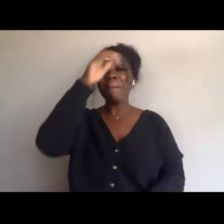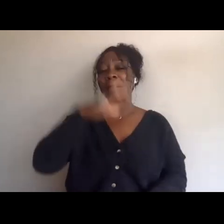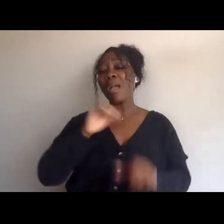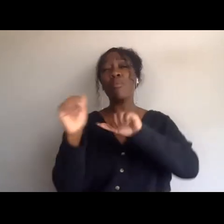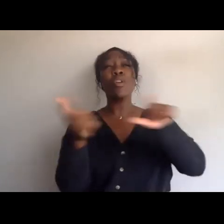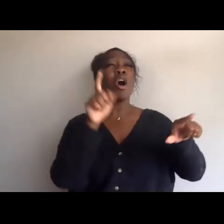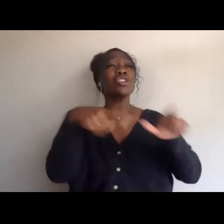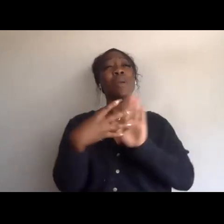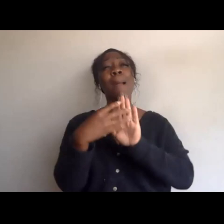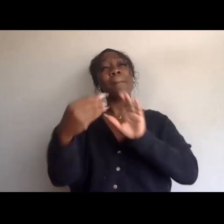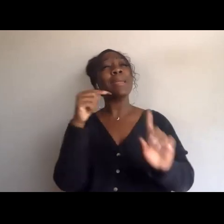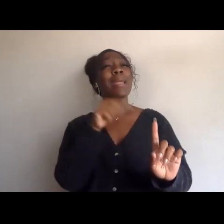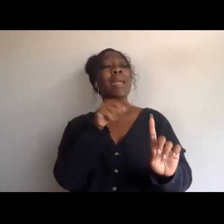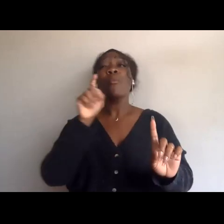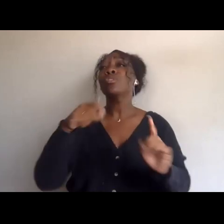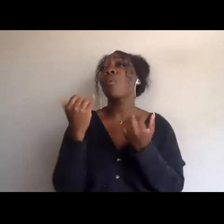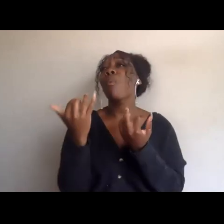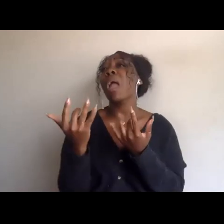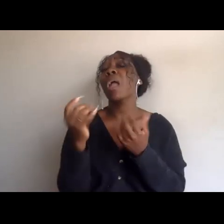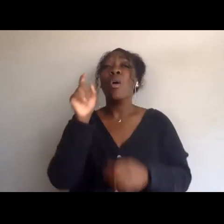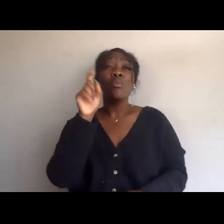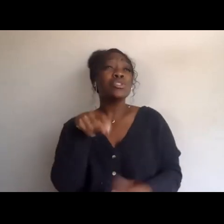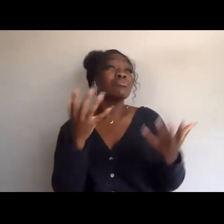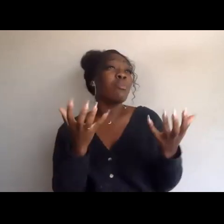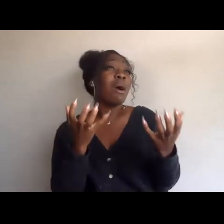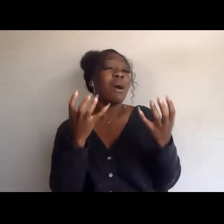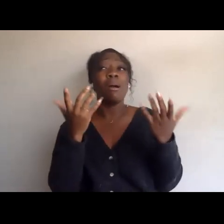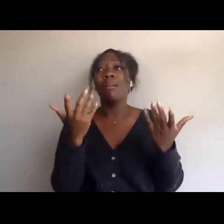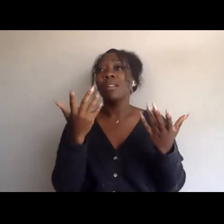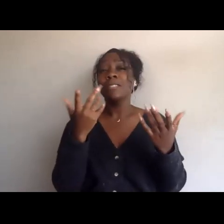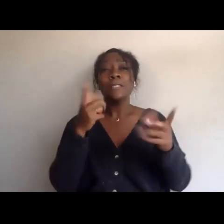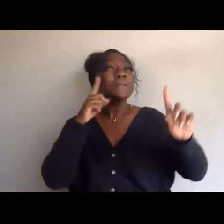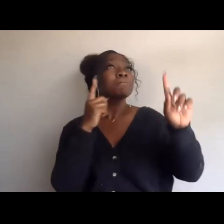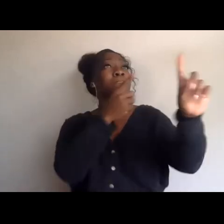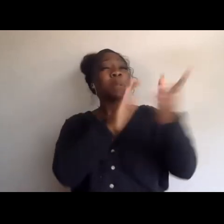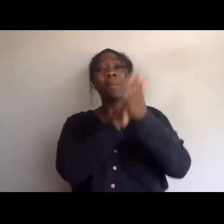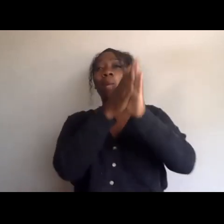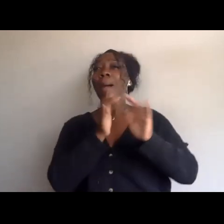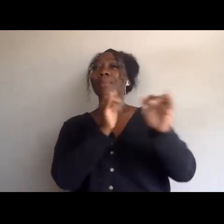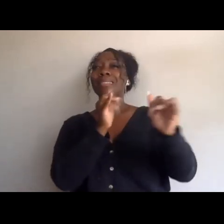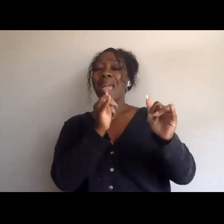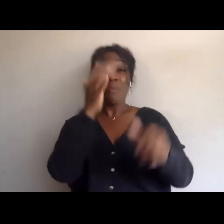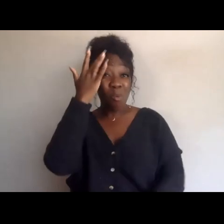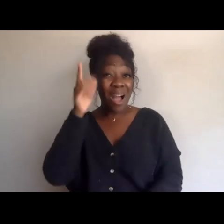and we should wait for and look for and aspire to be the next King, the reason they tell us this lie,